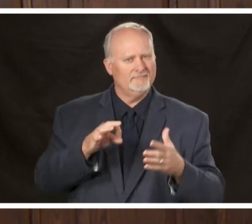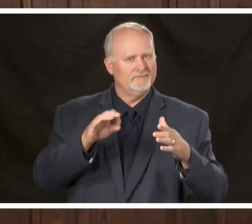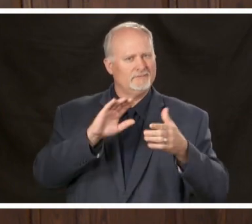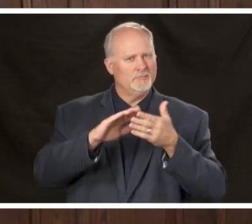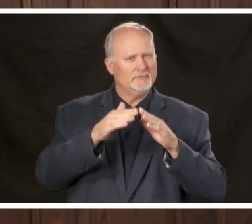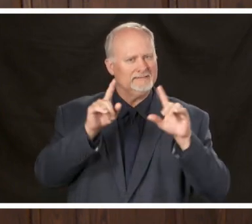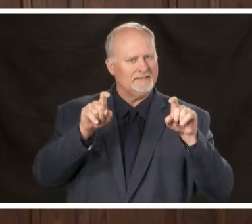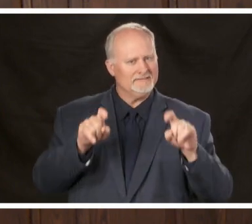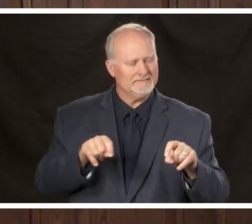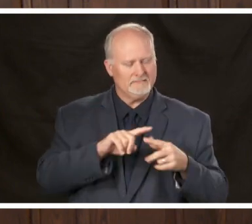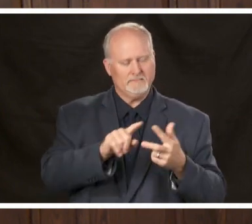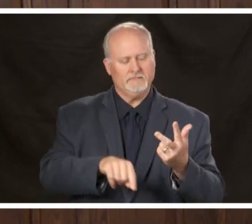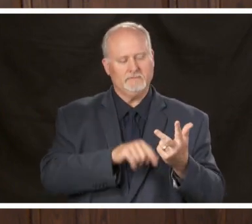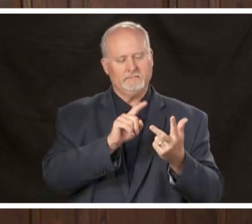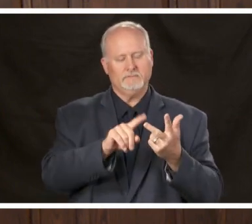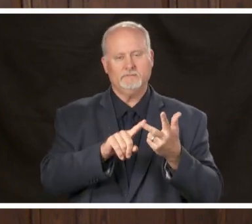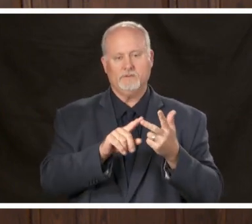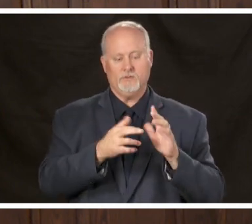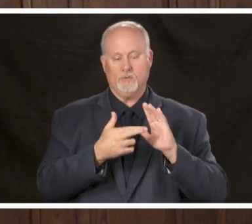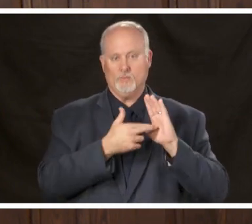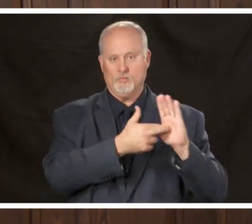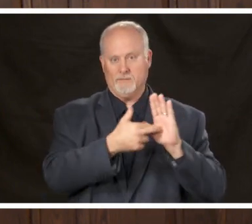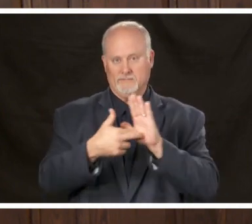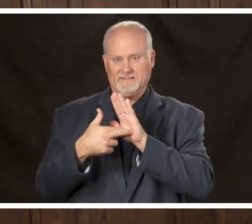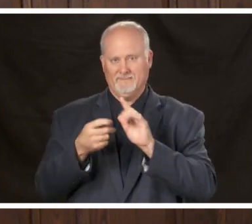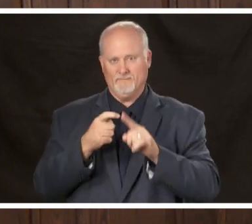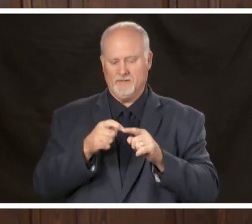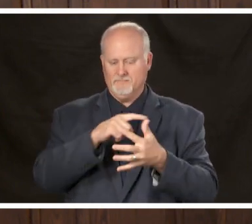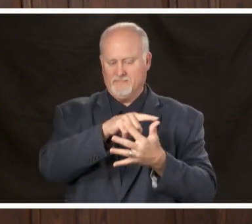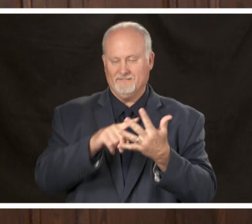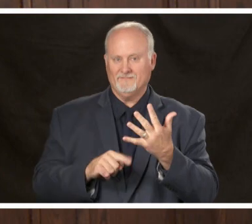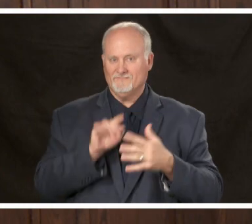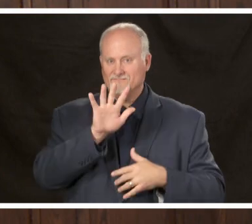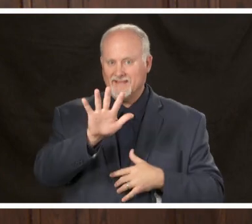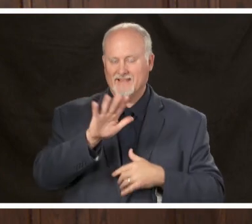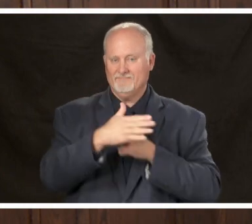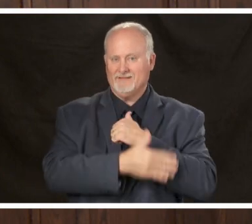group of representatives from each of our five County Commission districts in